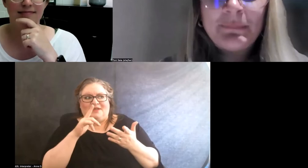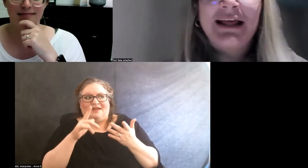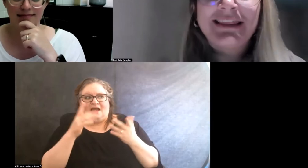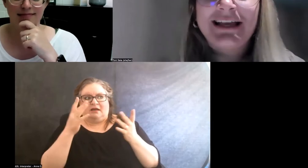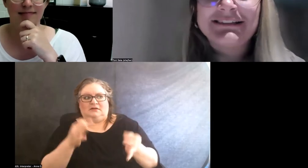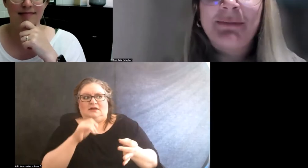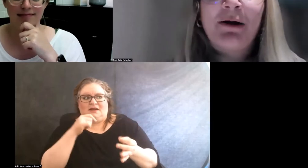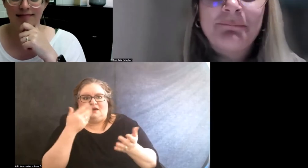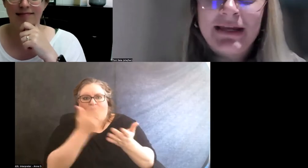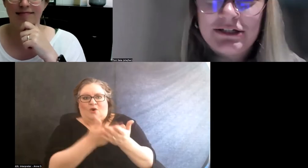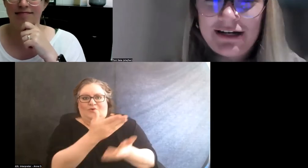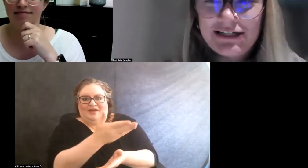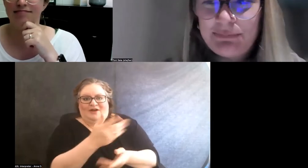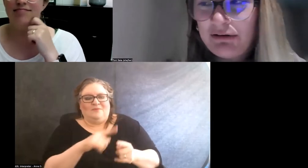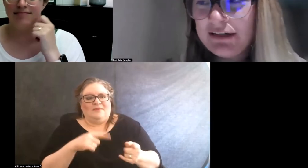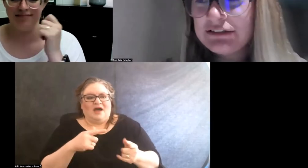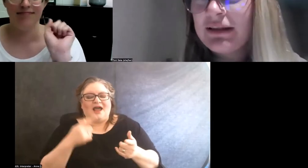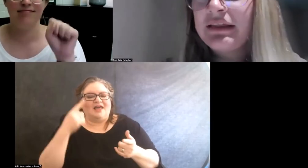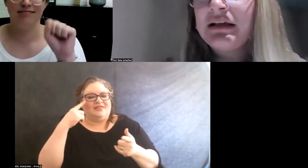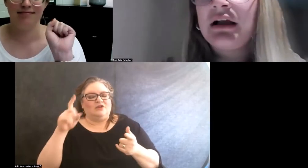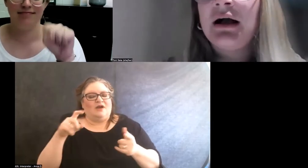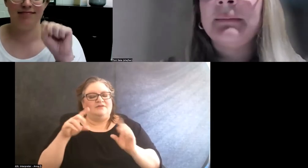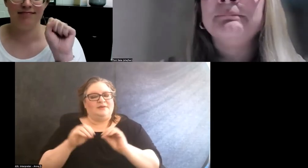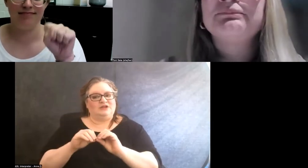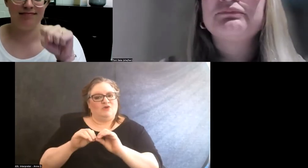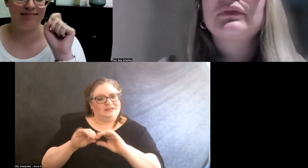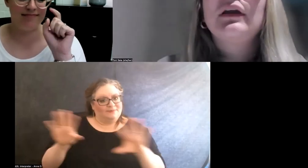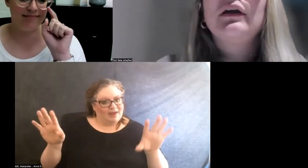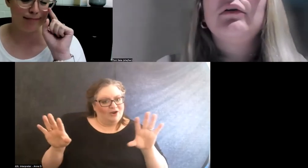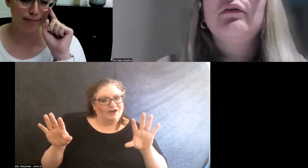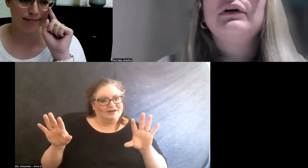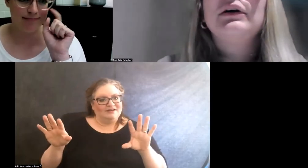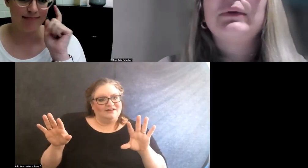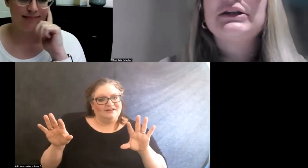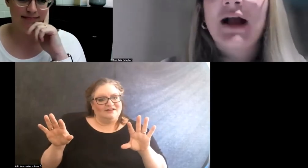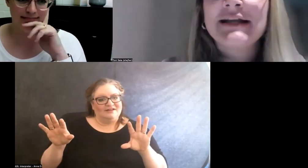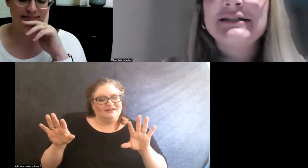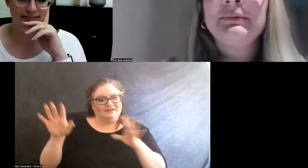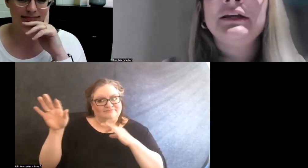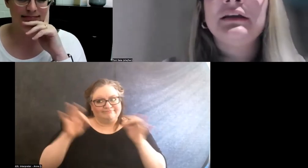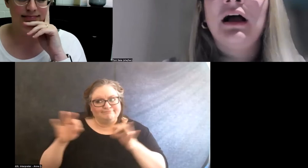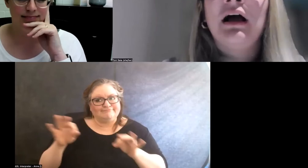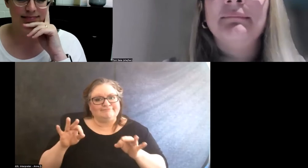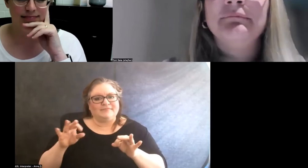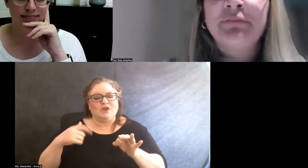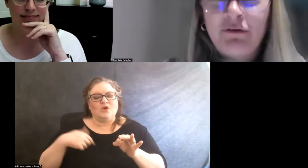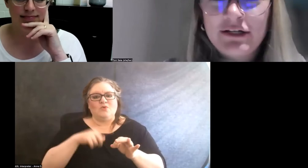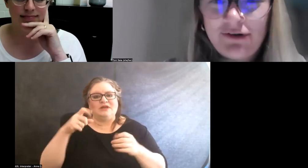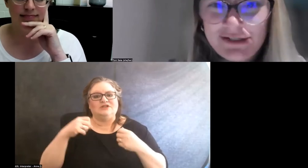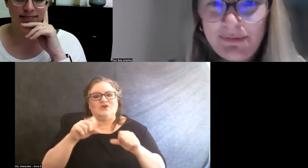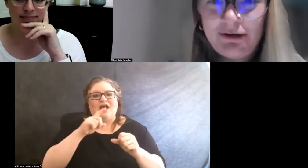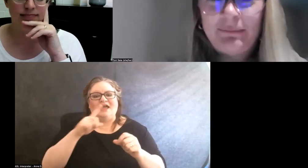But I think it's about being transparent. So I think we tried to be very transparent